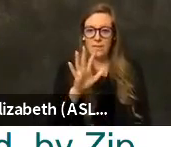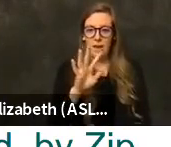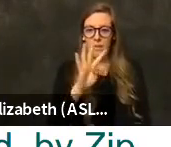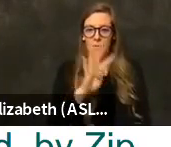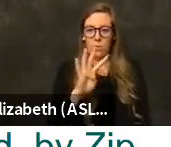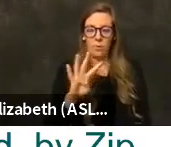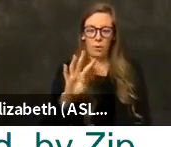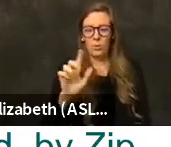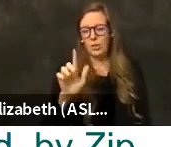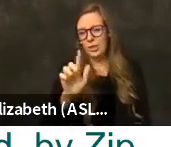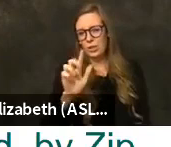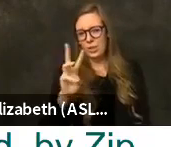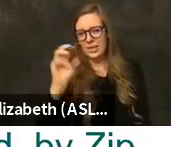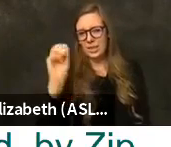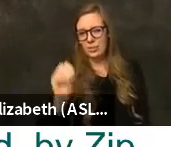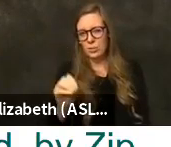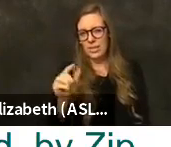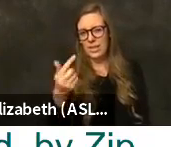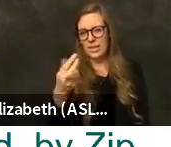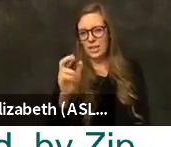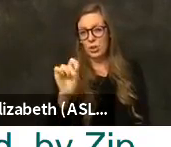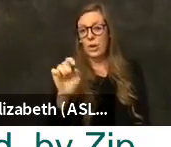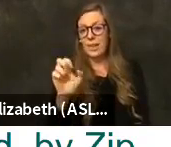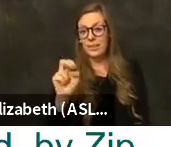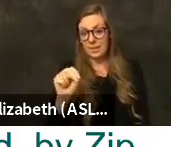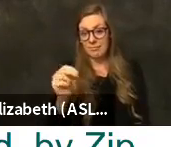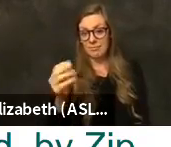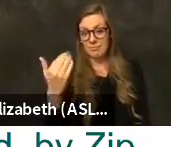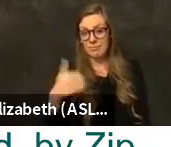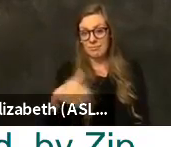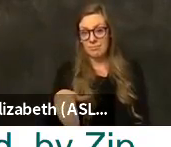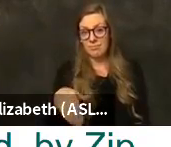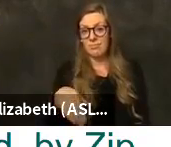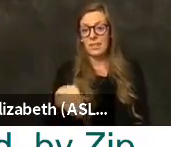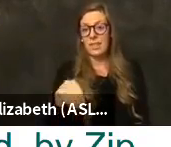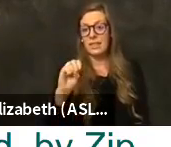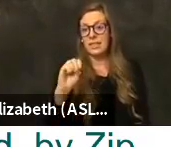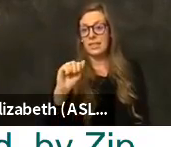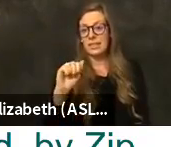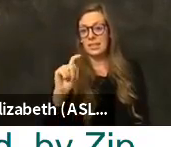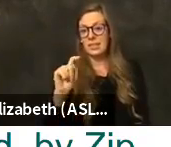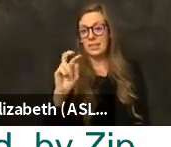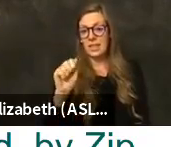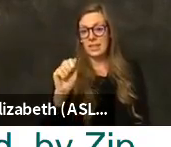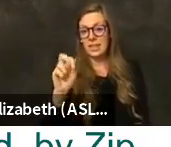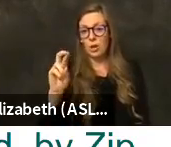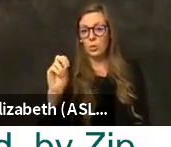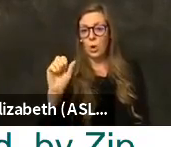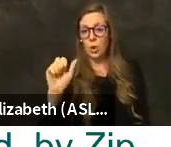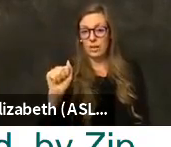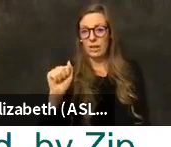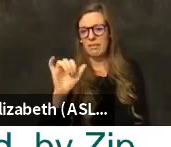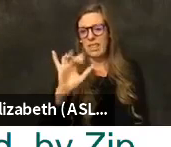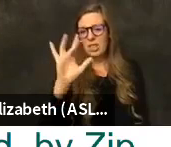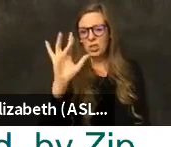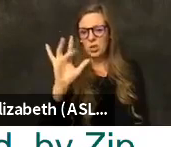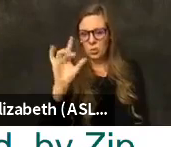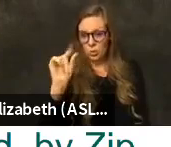In Grayton, the next one is nine five four or nine, with 20 percent of its Santa Rosa,